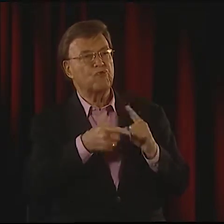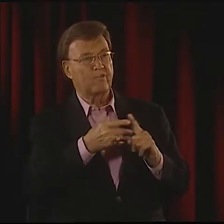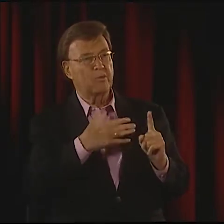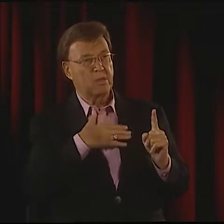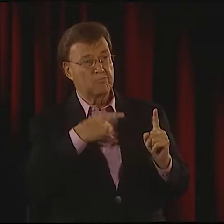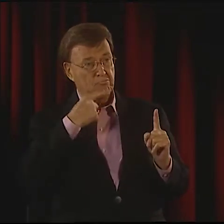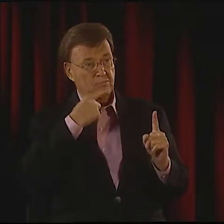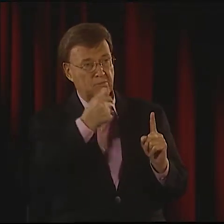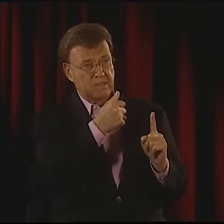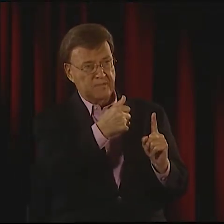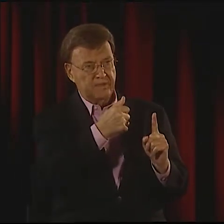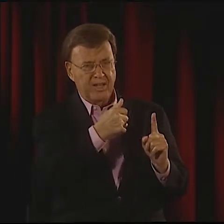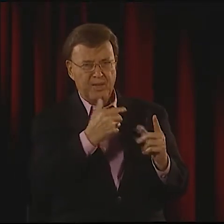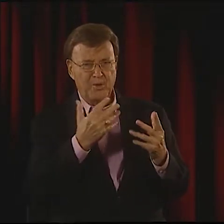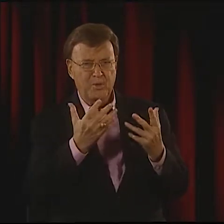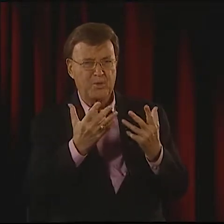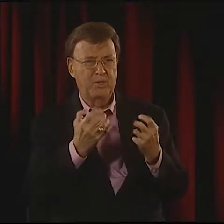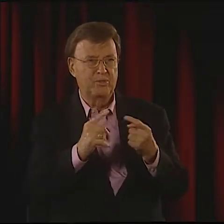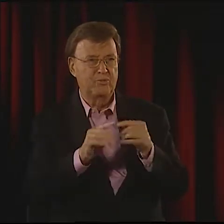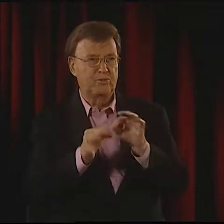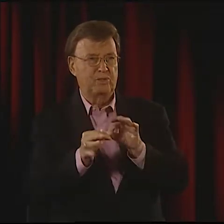I THINK IN SIGNS FIRST.